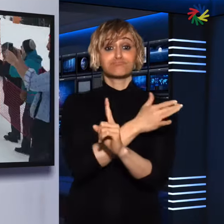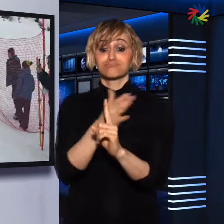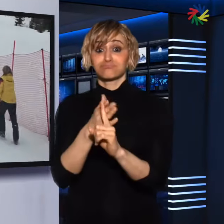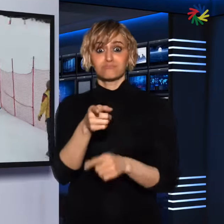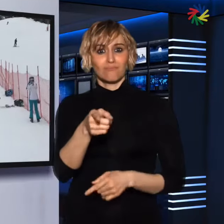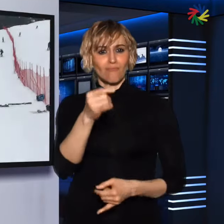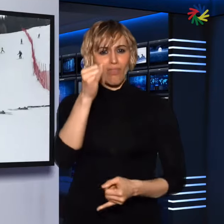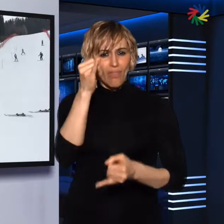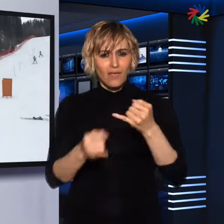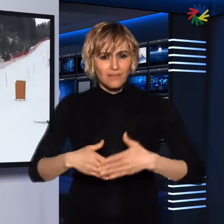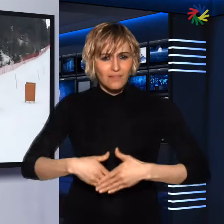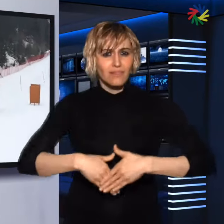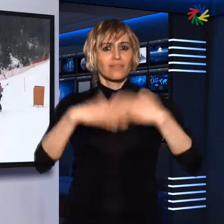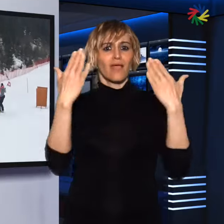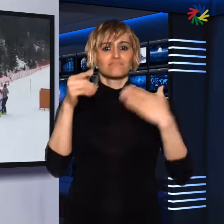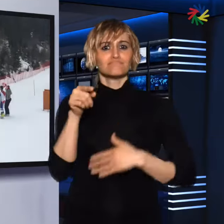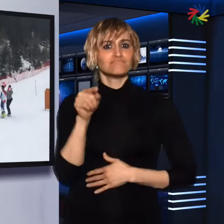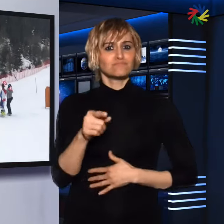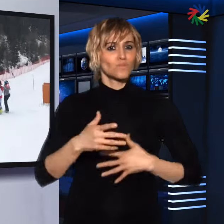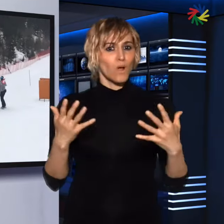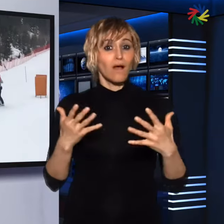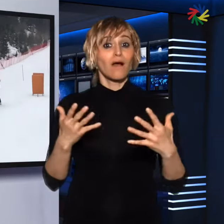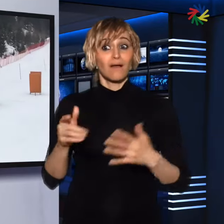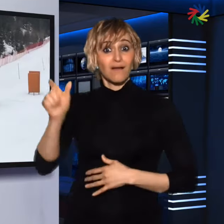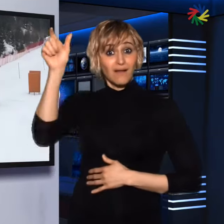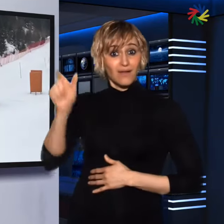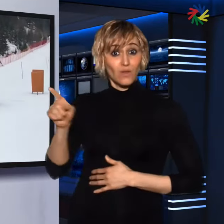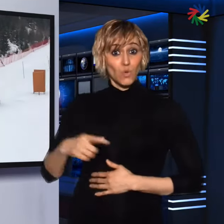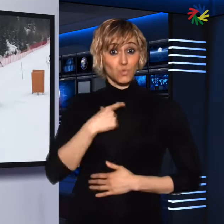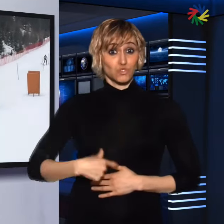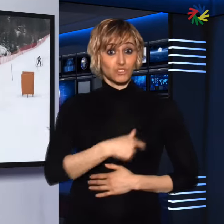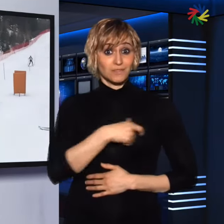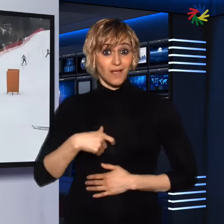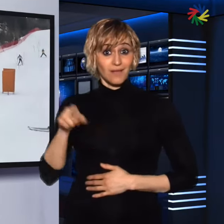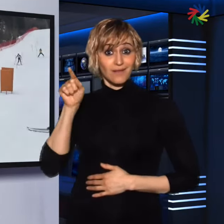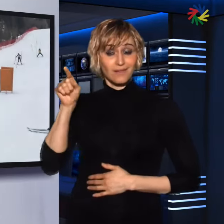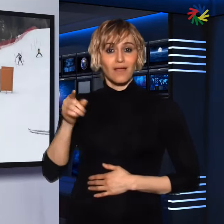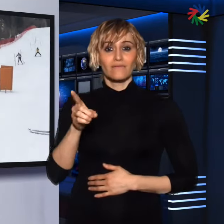On the last day of the competition,